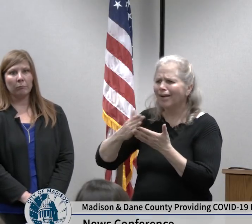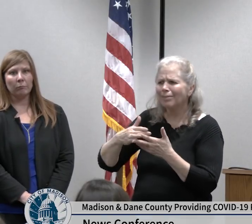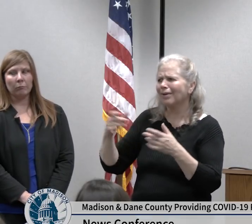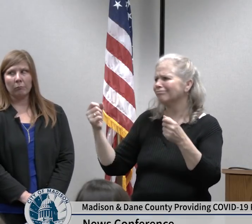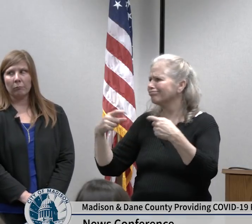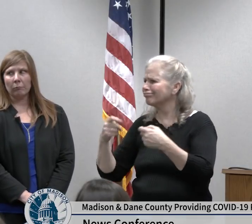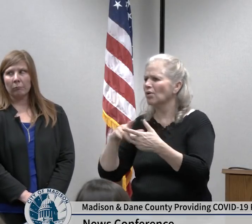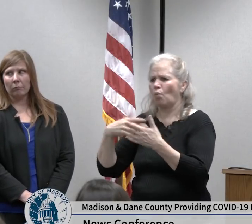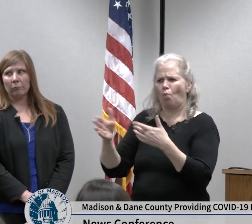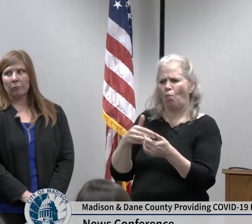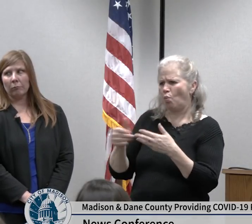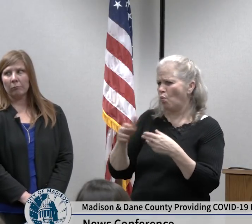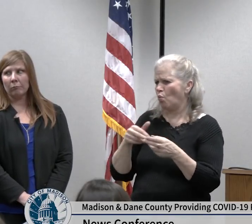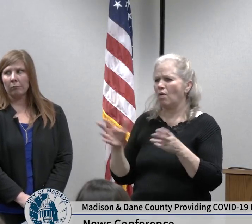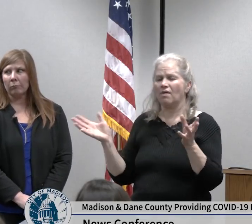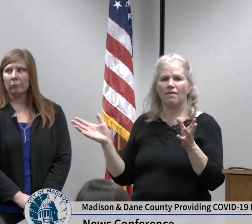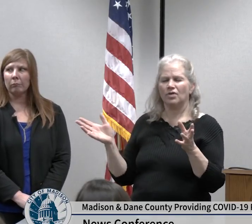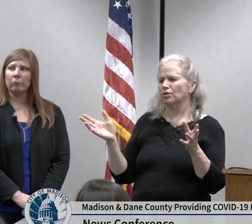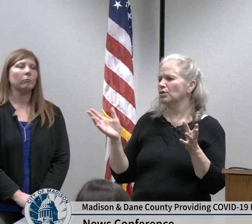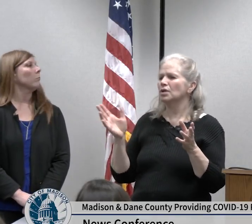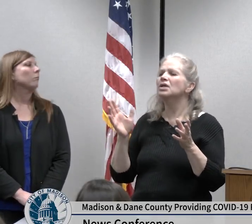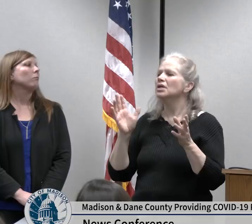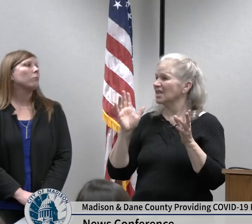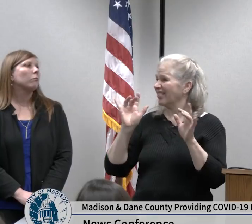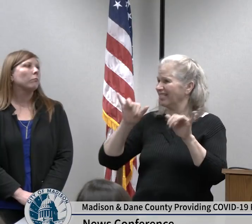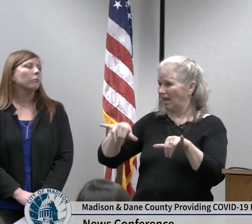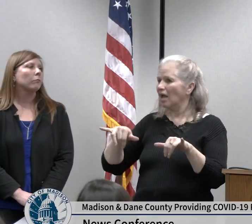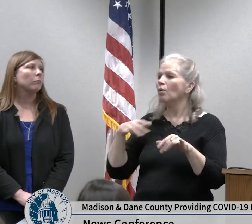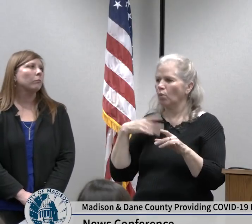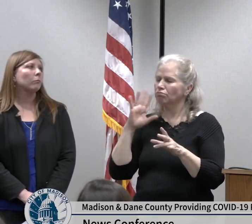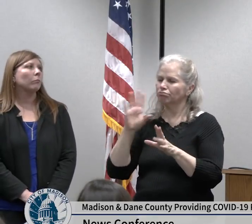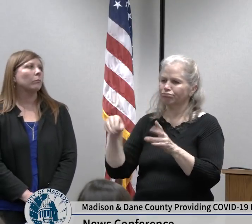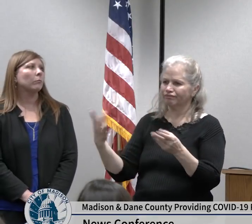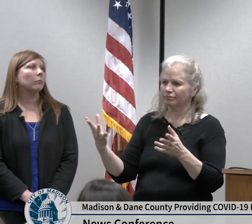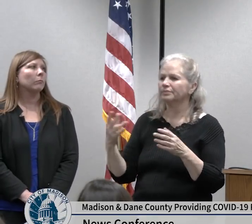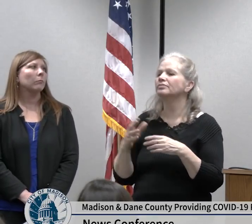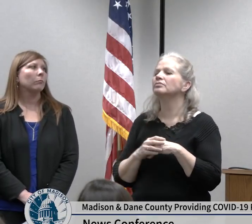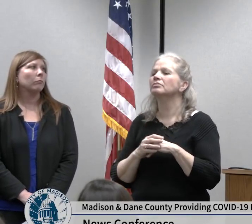home computer etc so we're at the place now where we're fortunate we have some